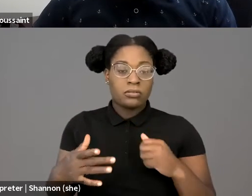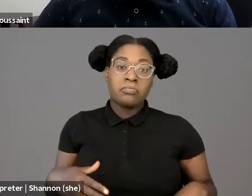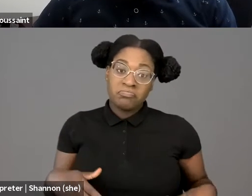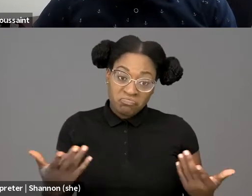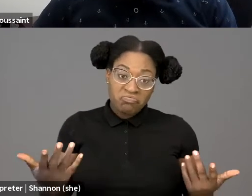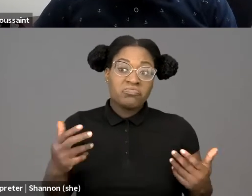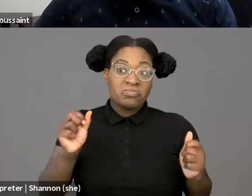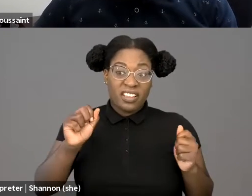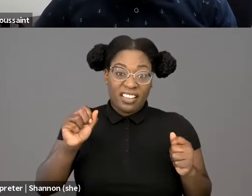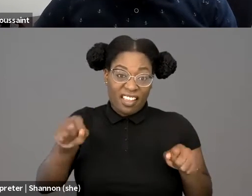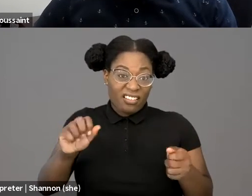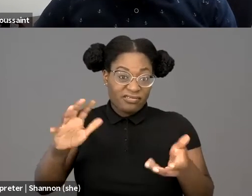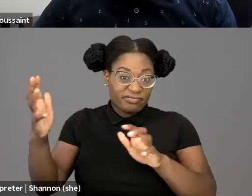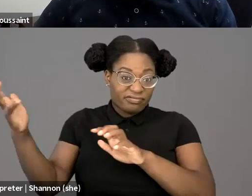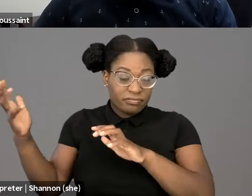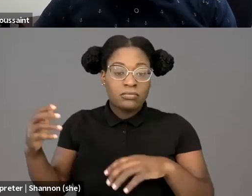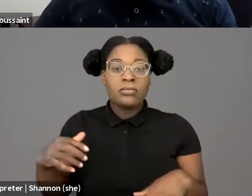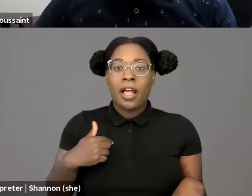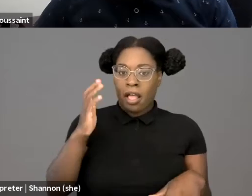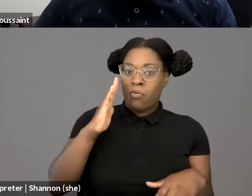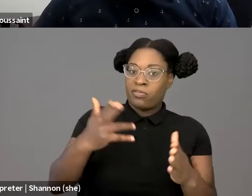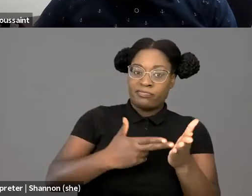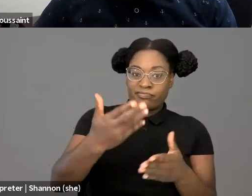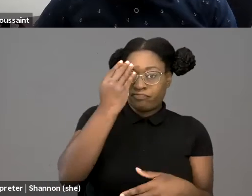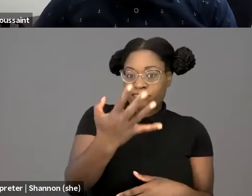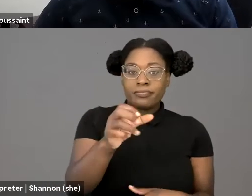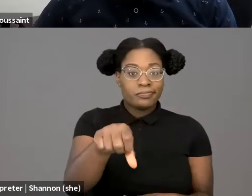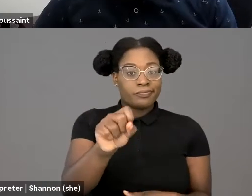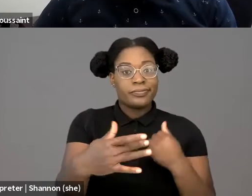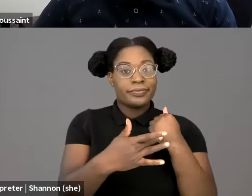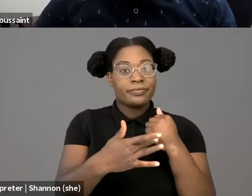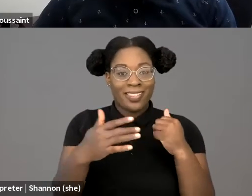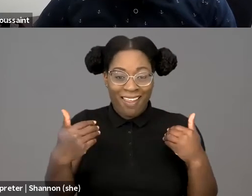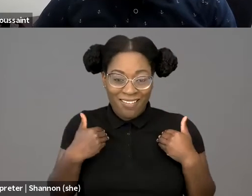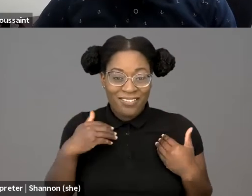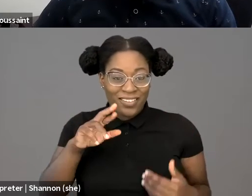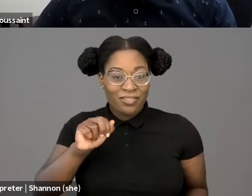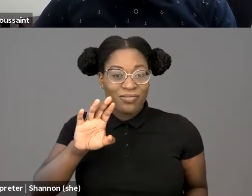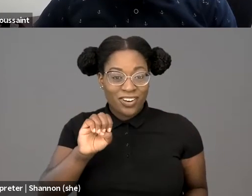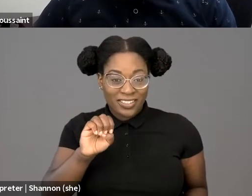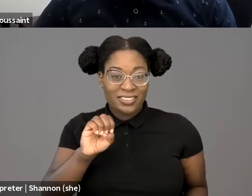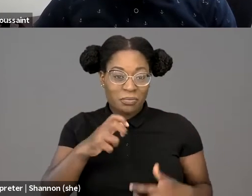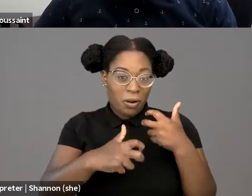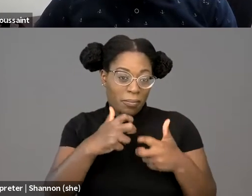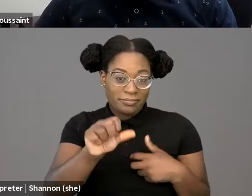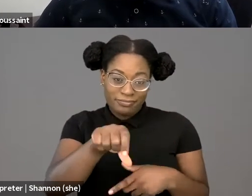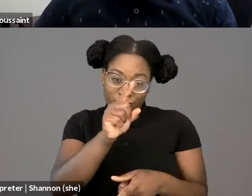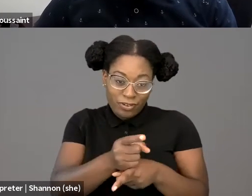has a race problem, which is not surprising. Bias in, bias out. And I also readily acknowledge